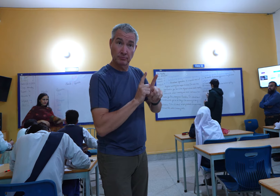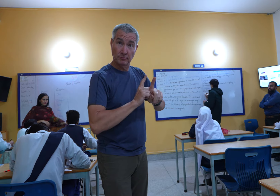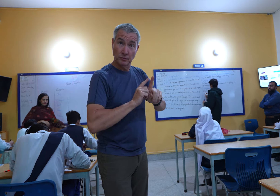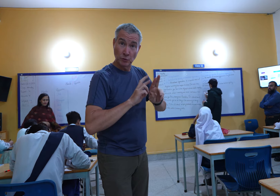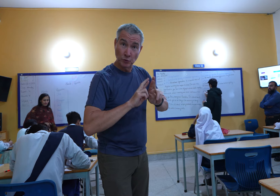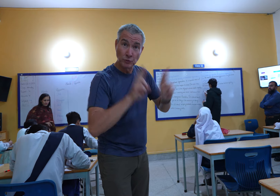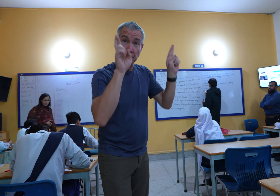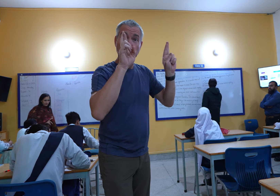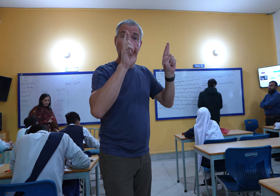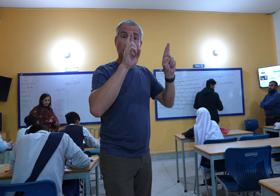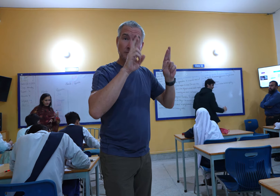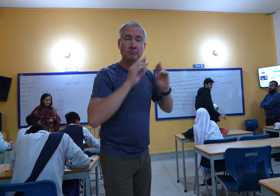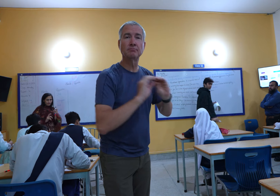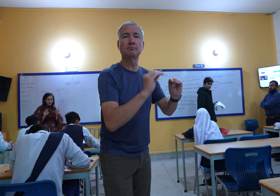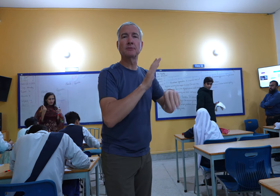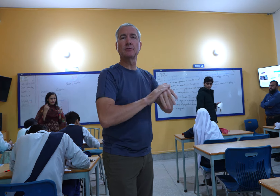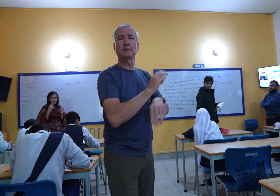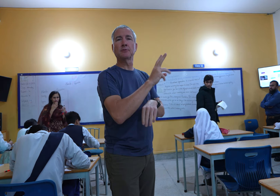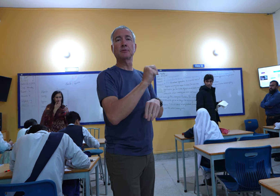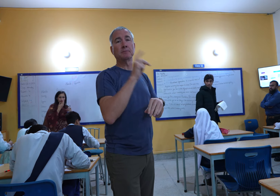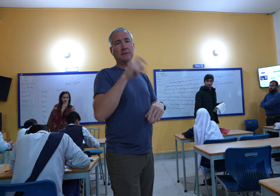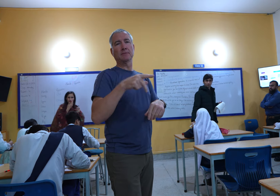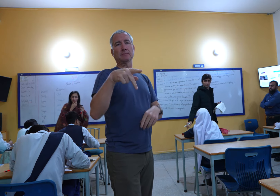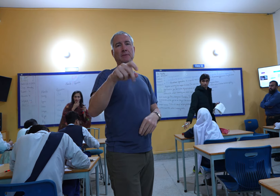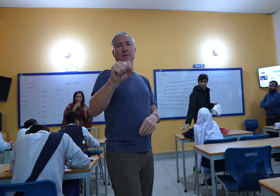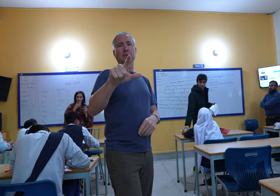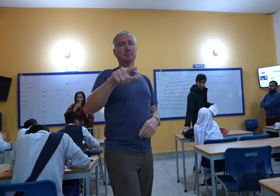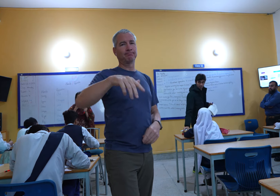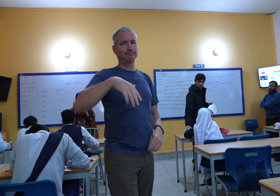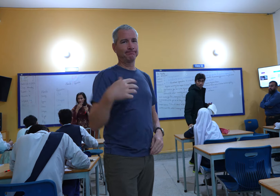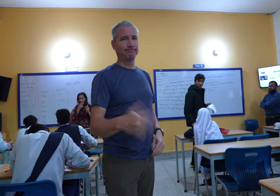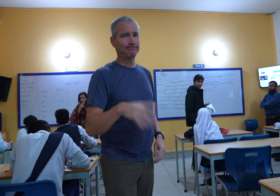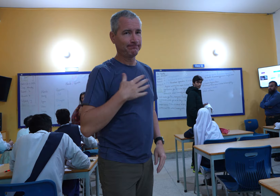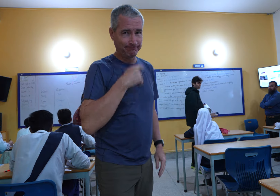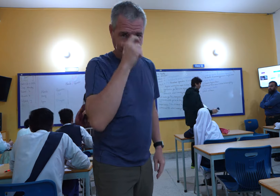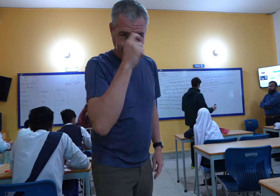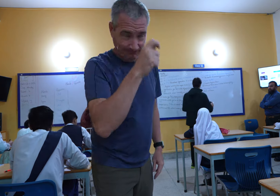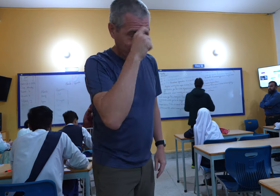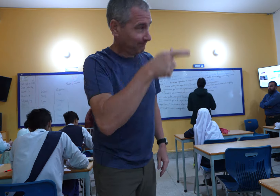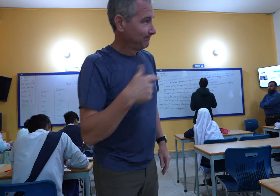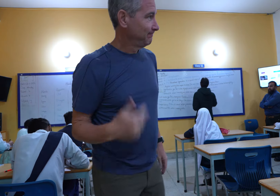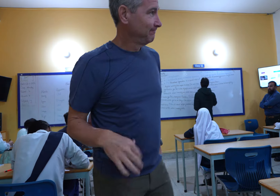When he’s ready, he will be required to teach in PSL too. Wow, hats off to everyone here.